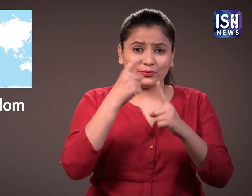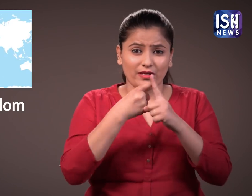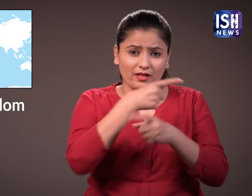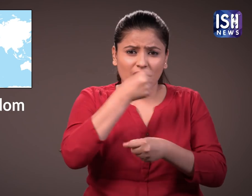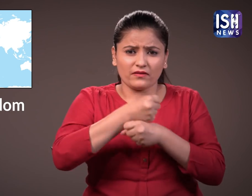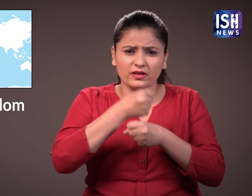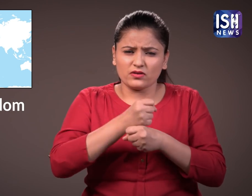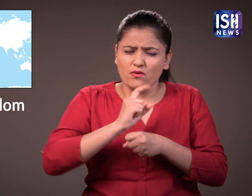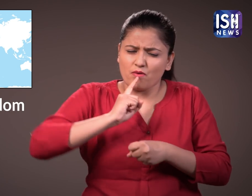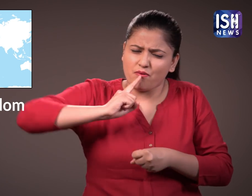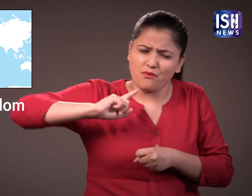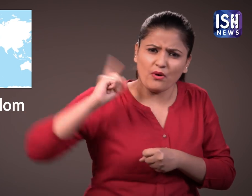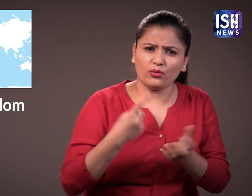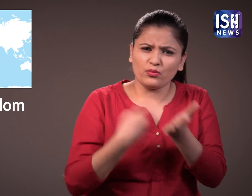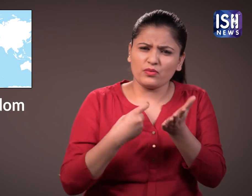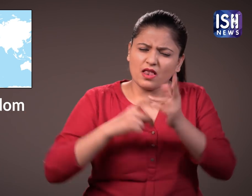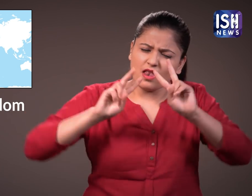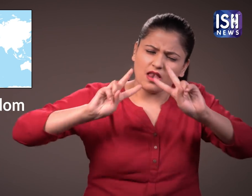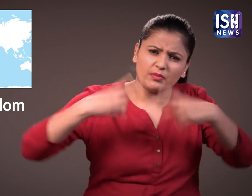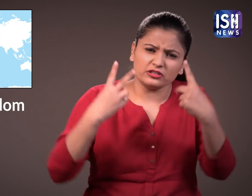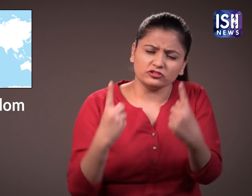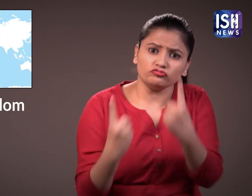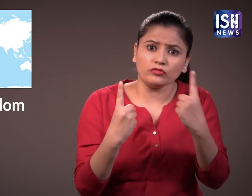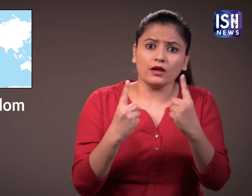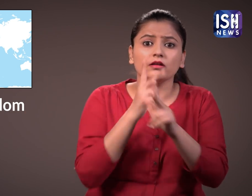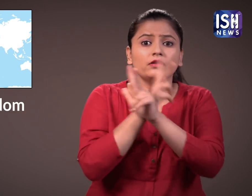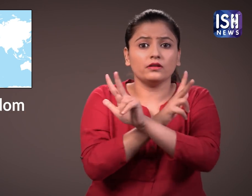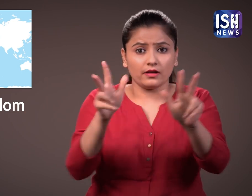The UK government has ordered strict regulations in the country.